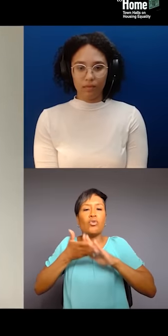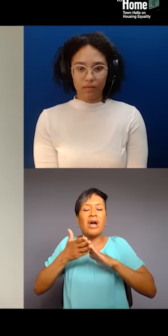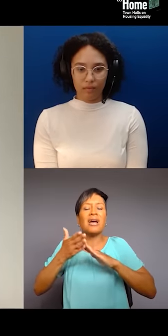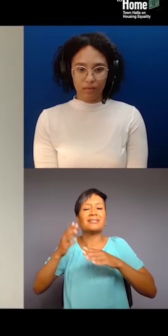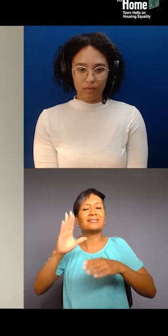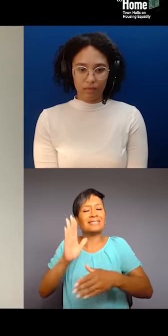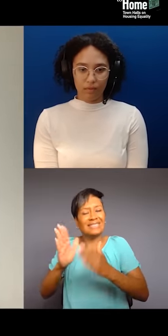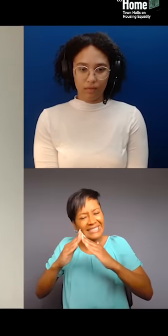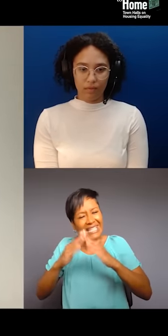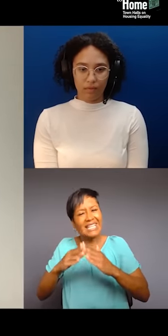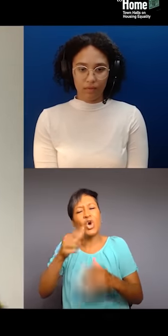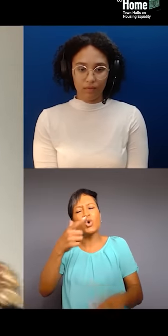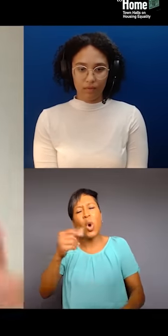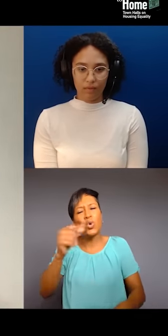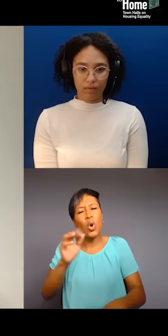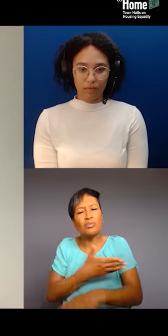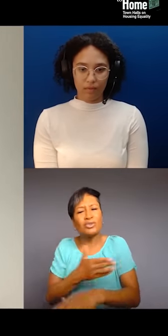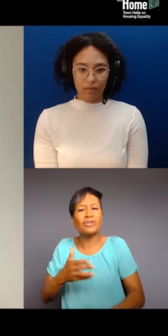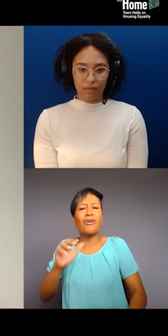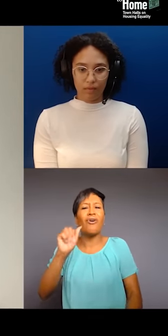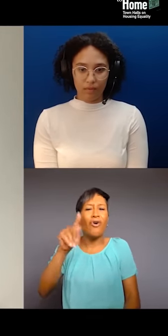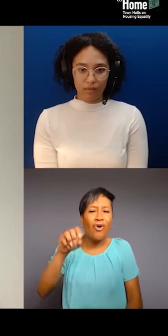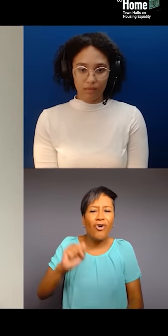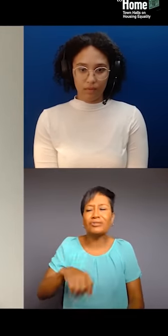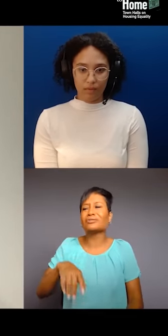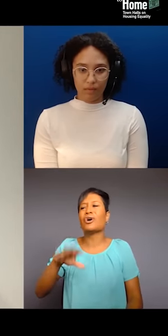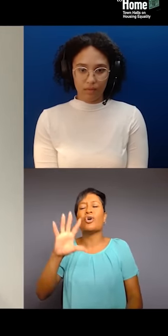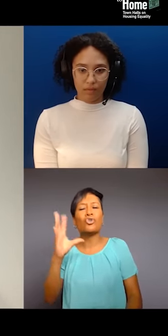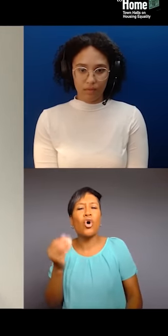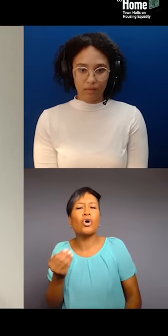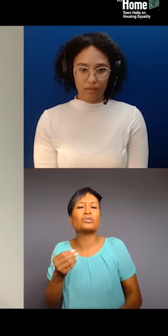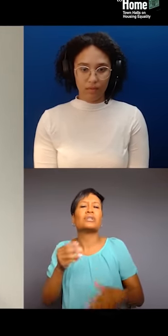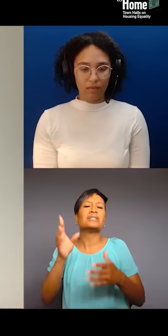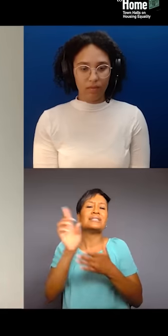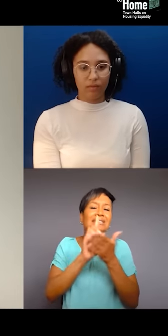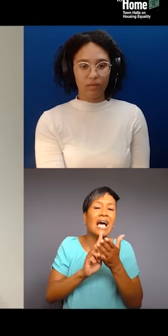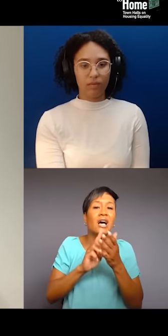our designers who Puff Daddy followed when he was at Howard University,